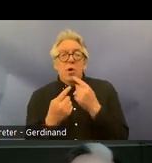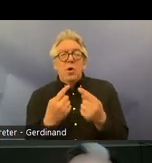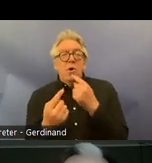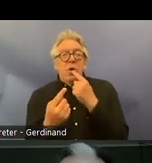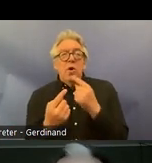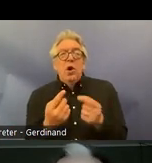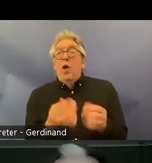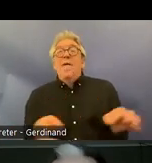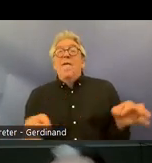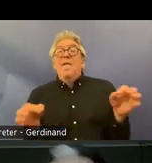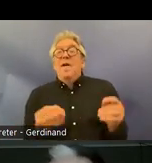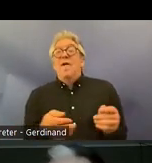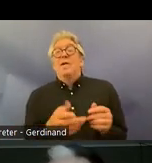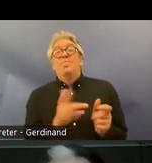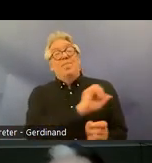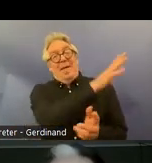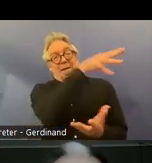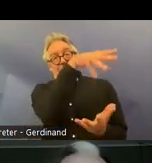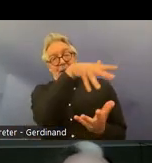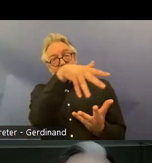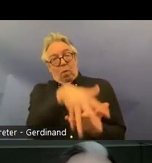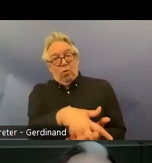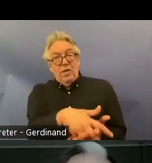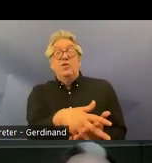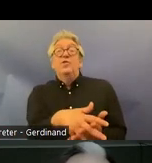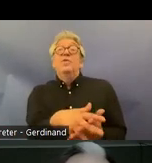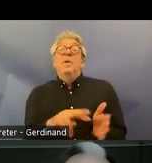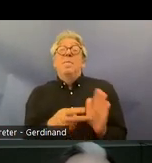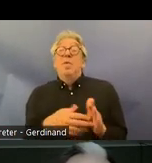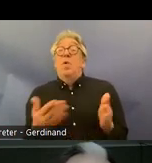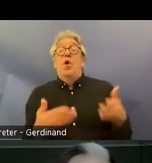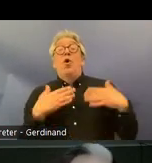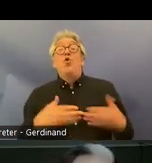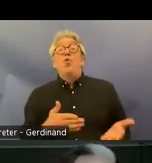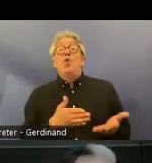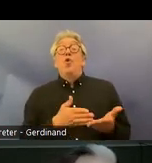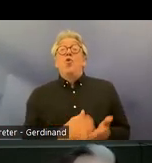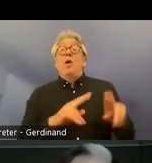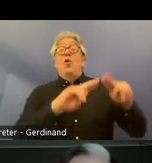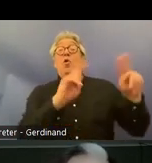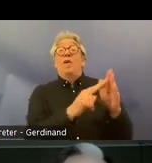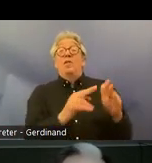that um uh human rights conventions take residence over national law but in many